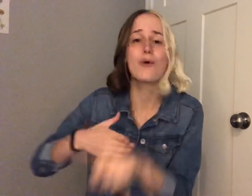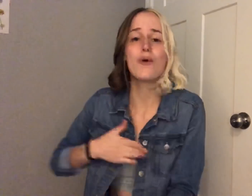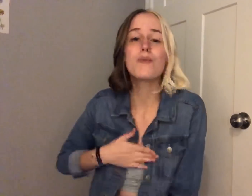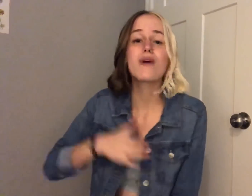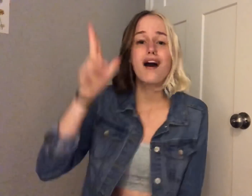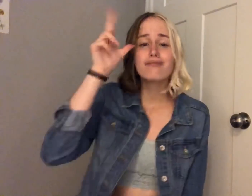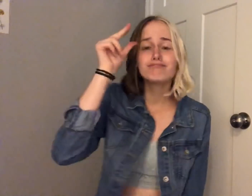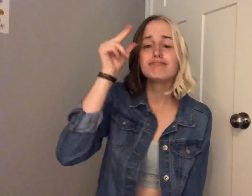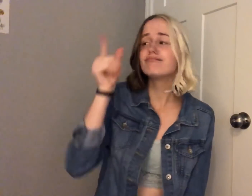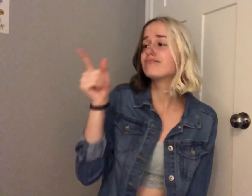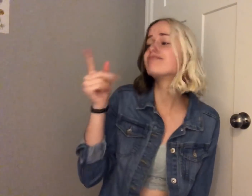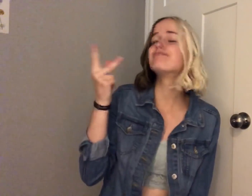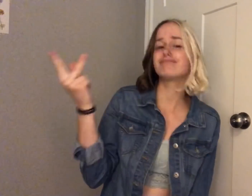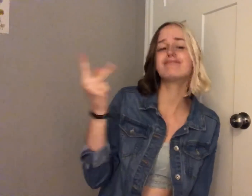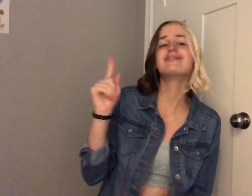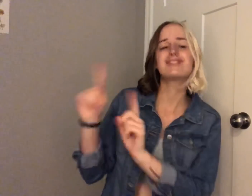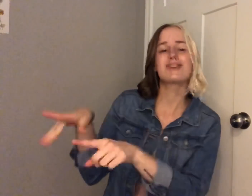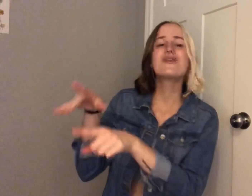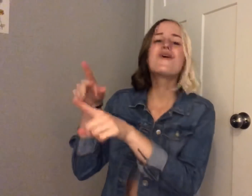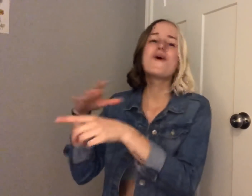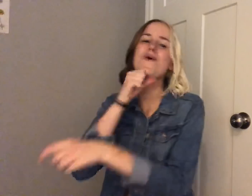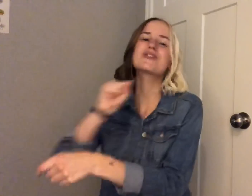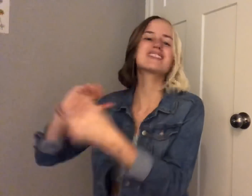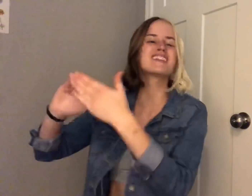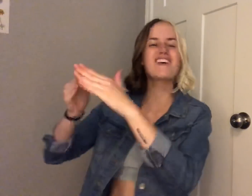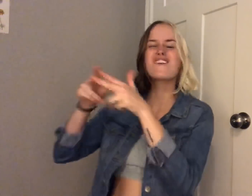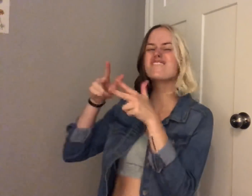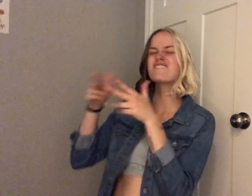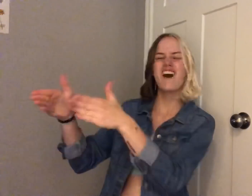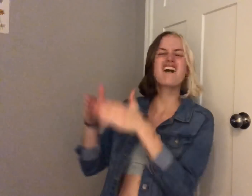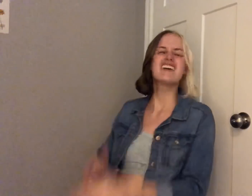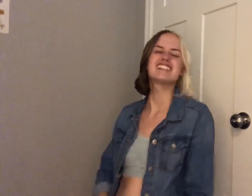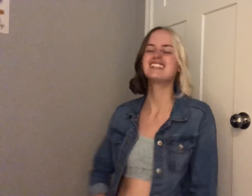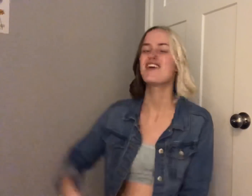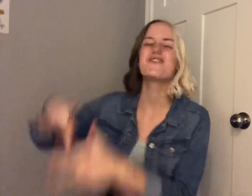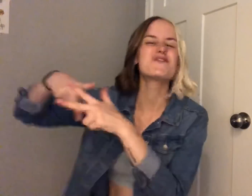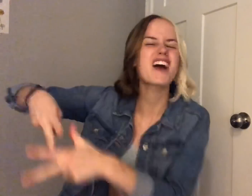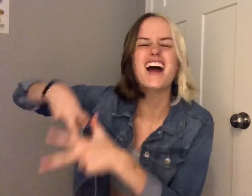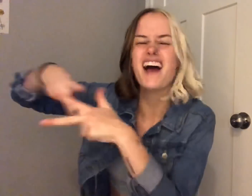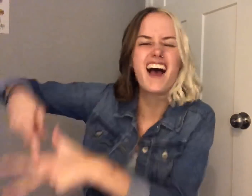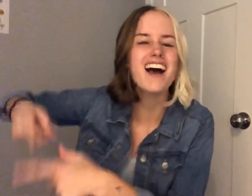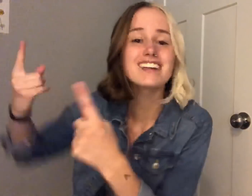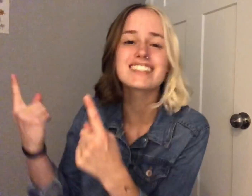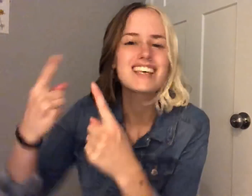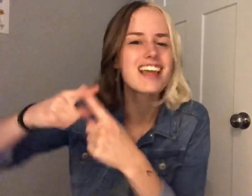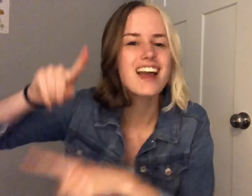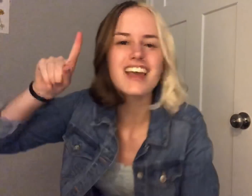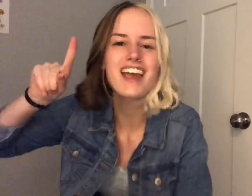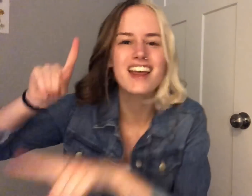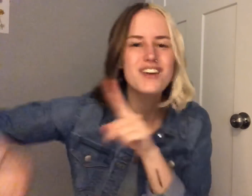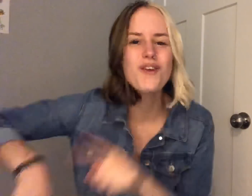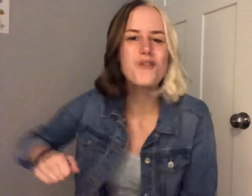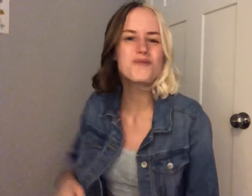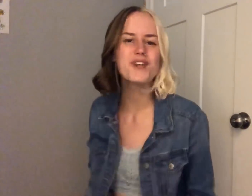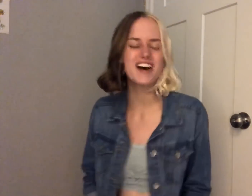I'm gonna take my horse to the old town road, I'm gonna ride til I can't no more